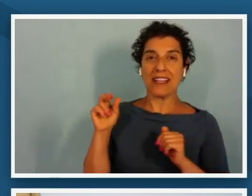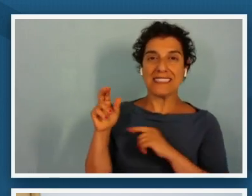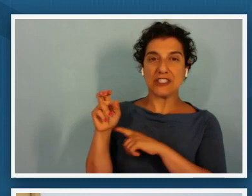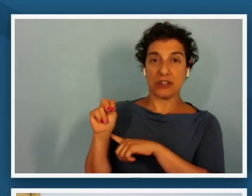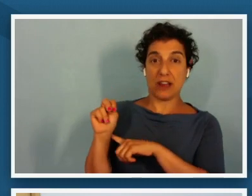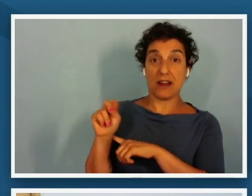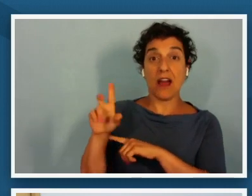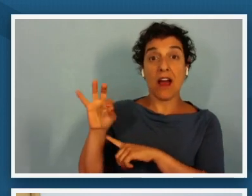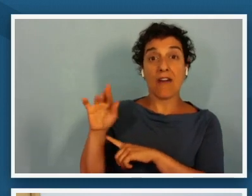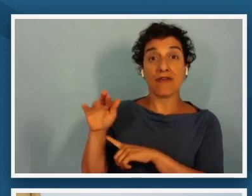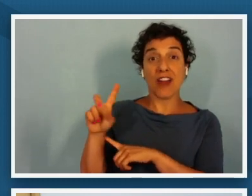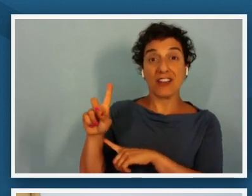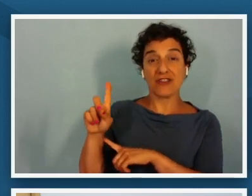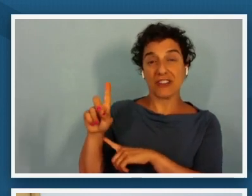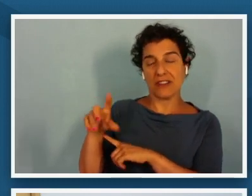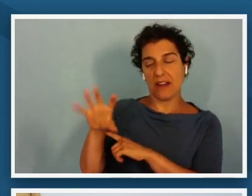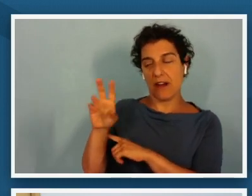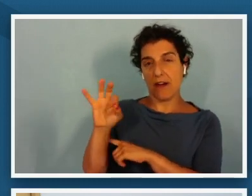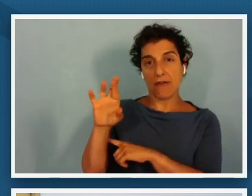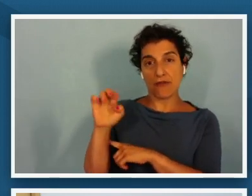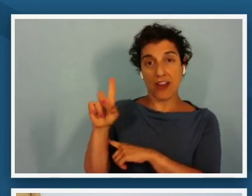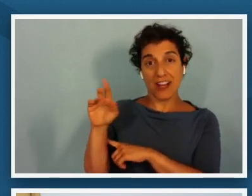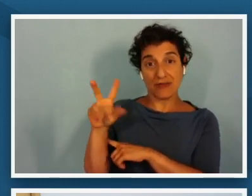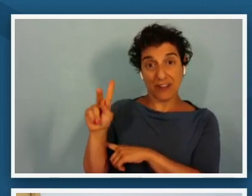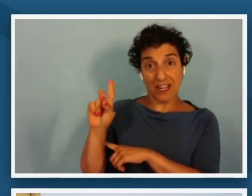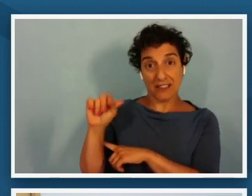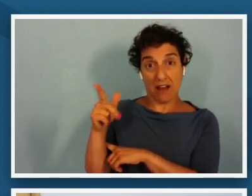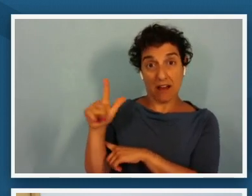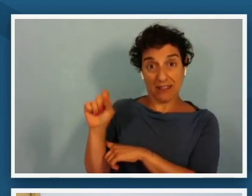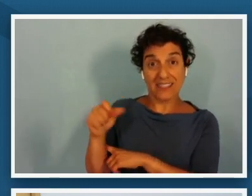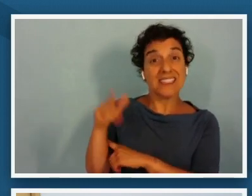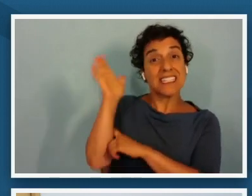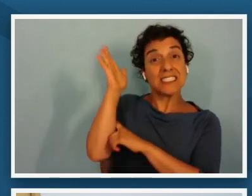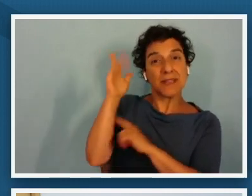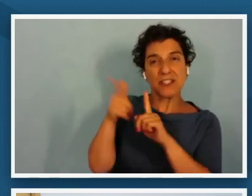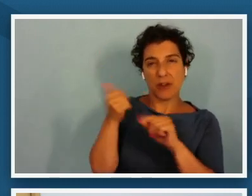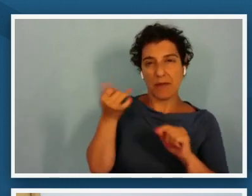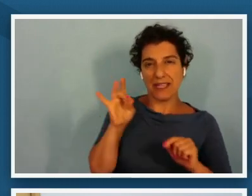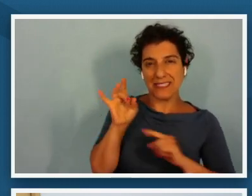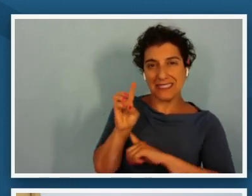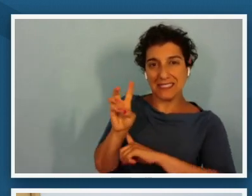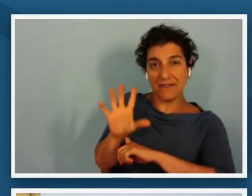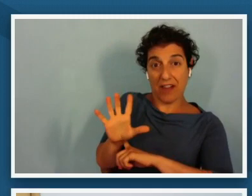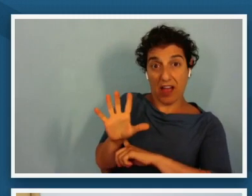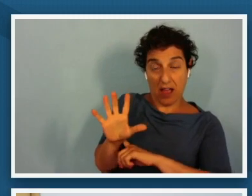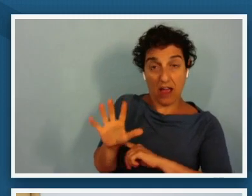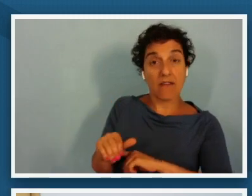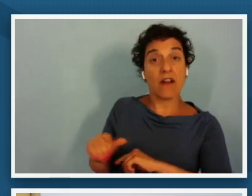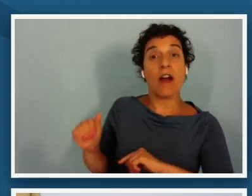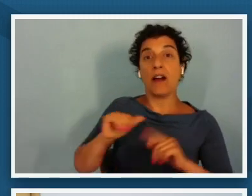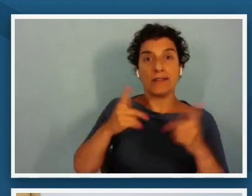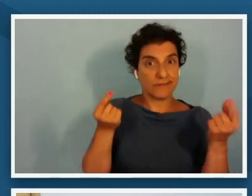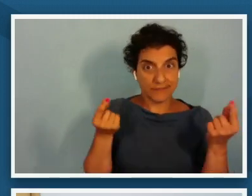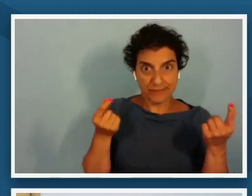from a speech in 1865 where he was responding to the question of what was